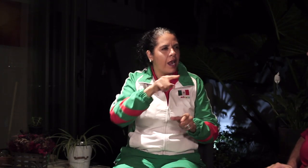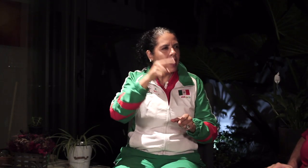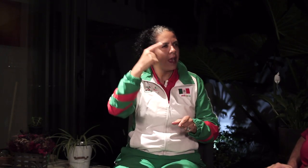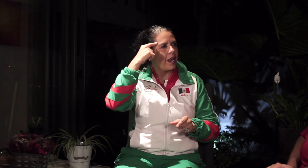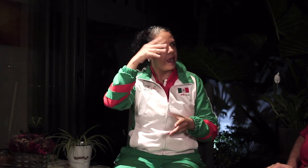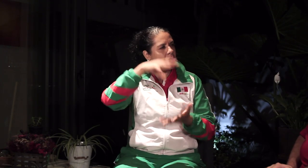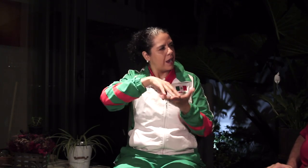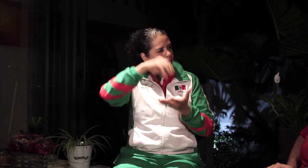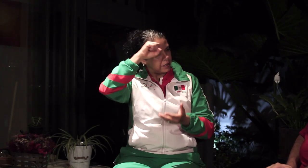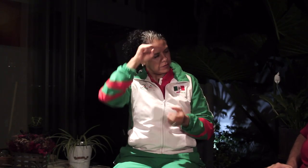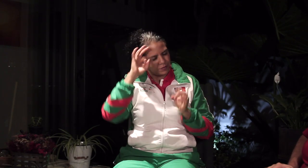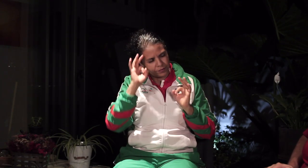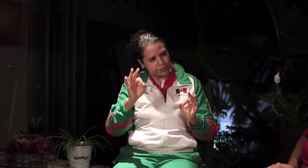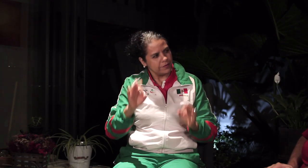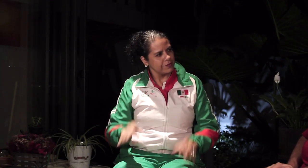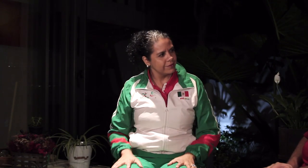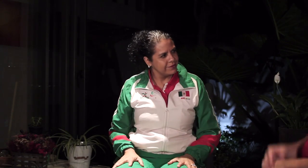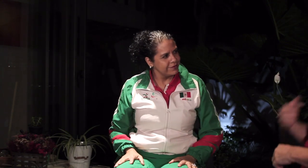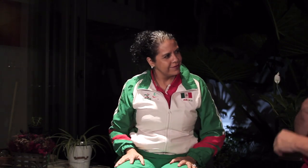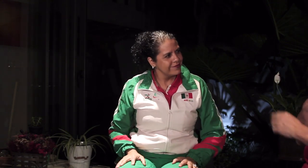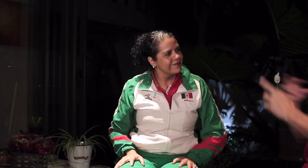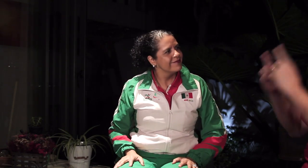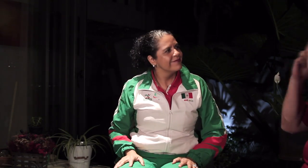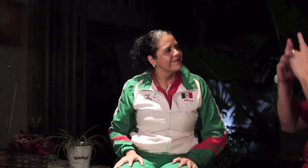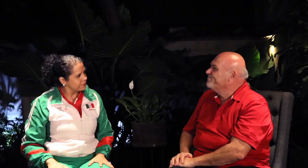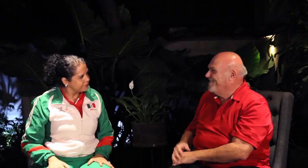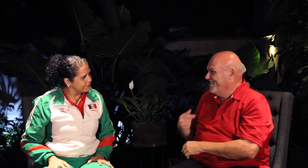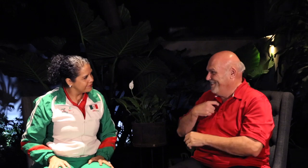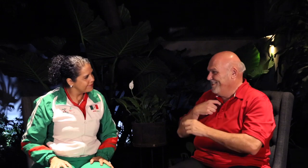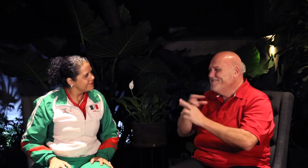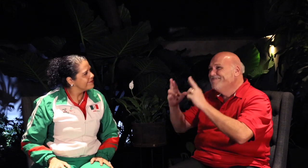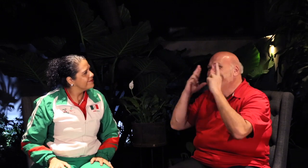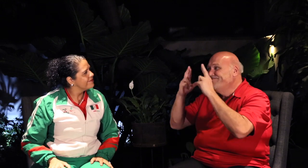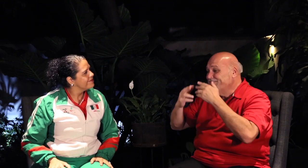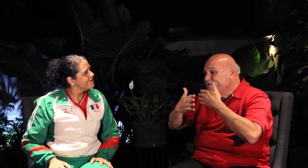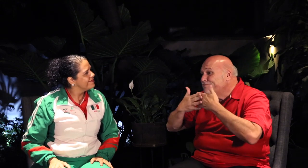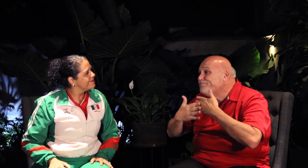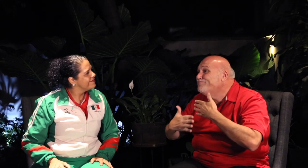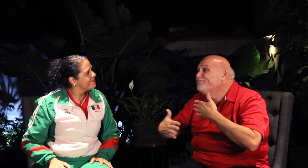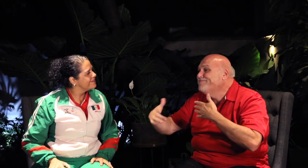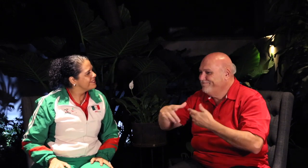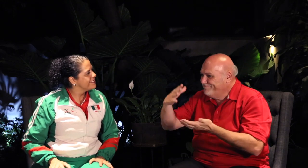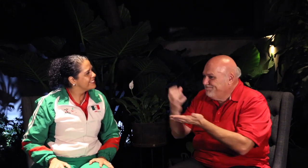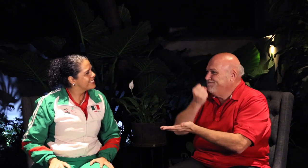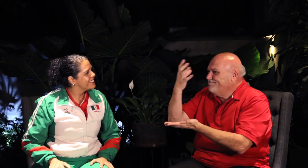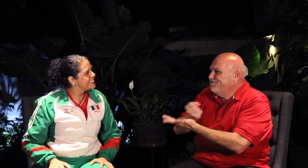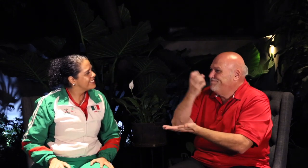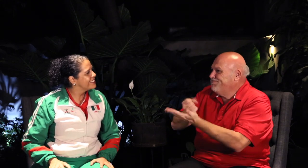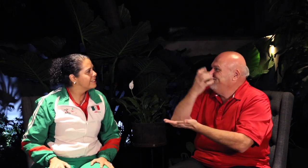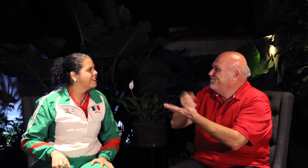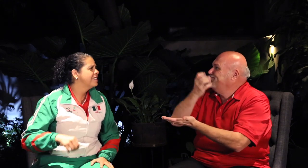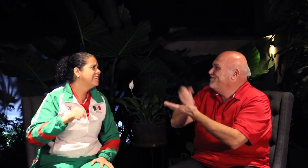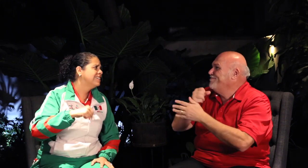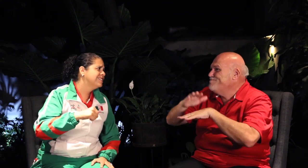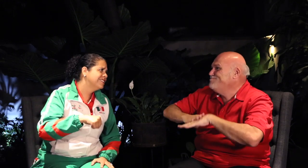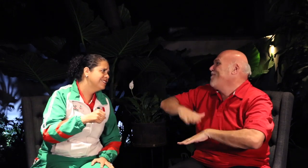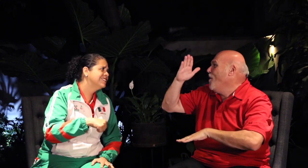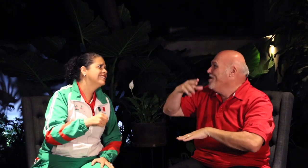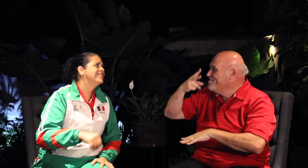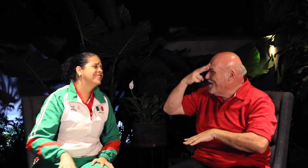to do and they learned well. [Anselmo]: I hope for your team to win more games in the future and